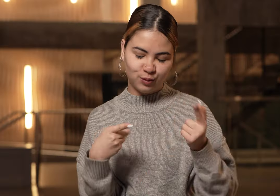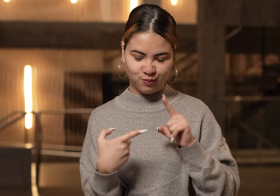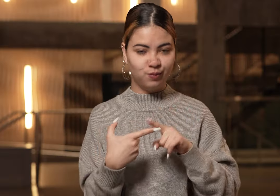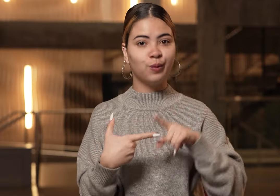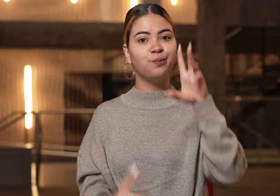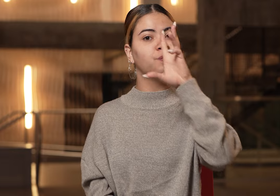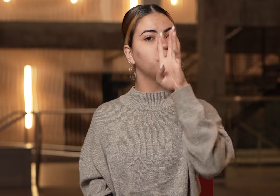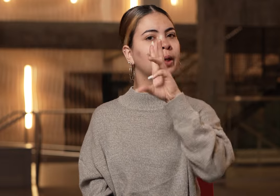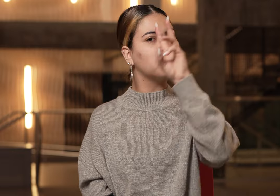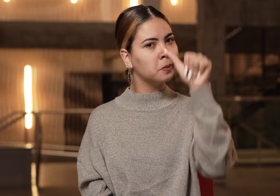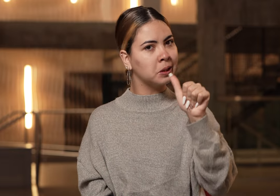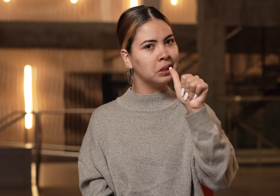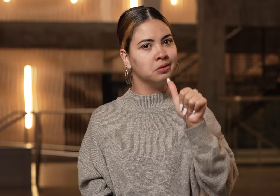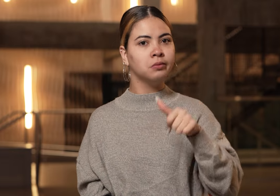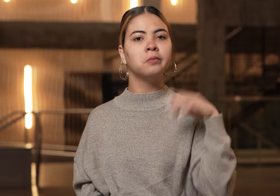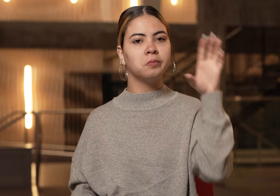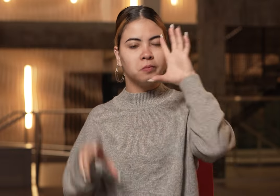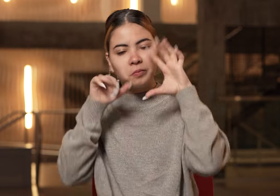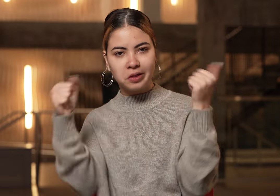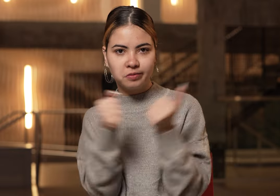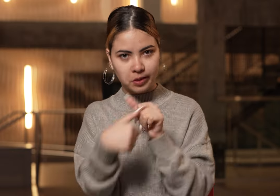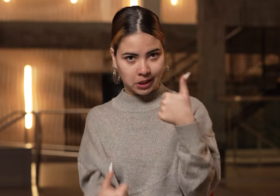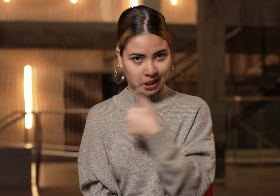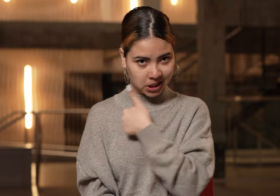BWA: Bison With Attitude,